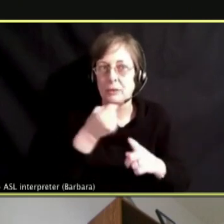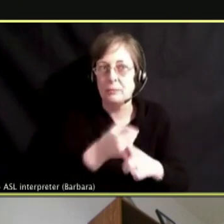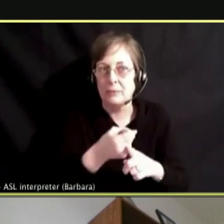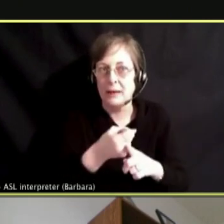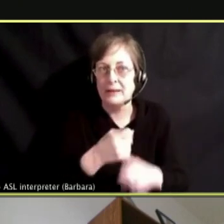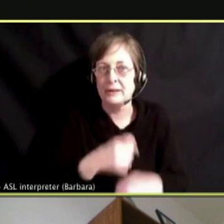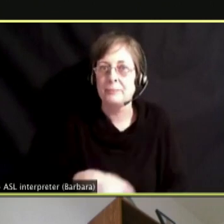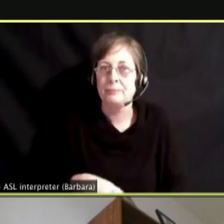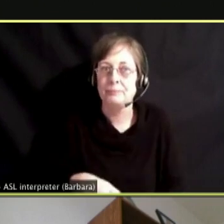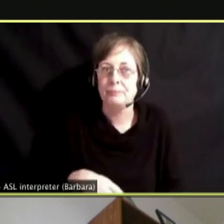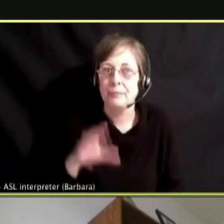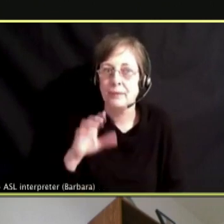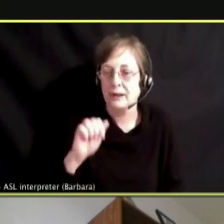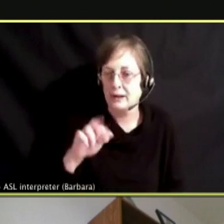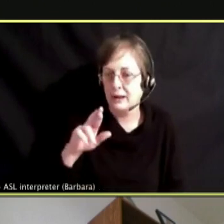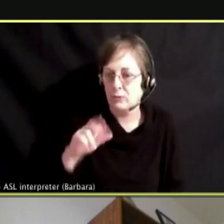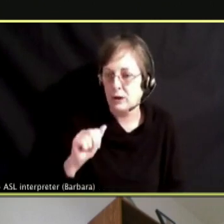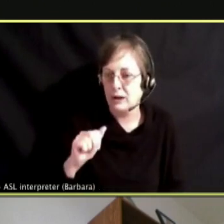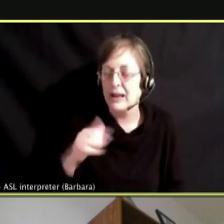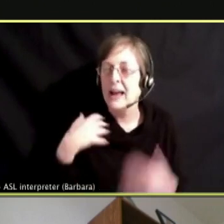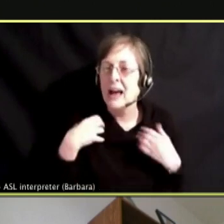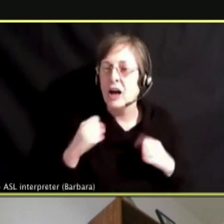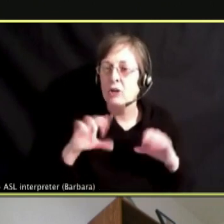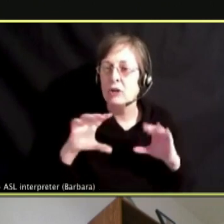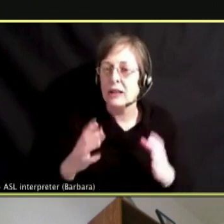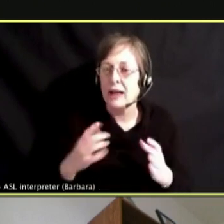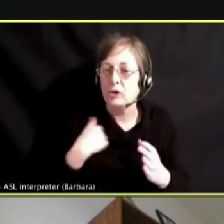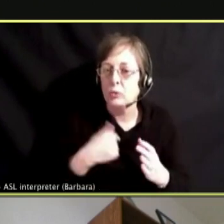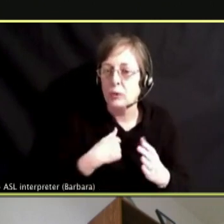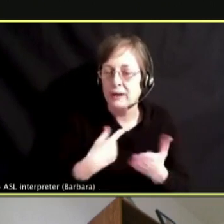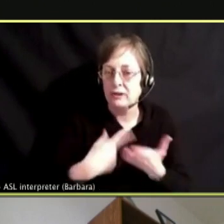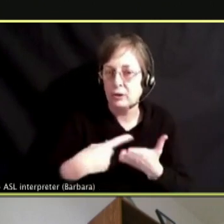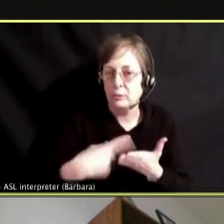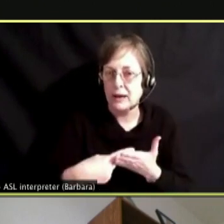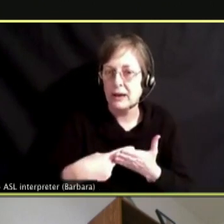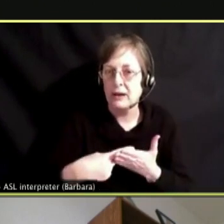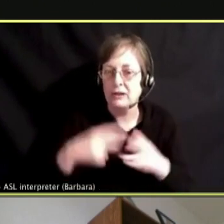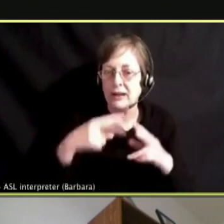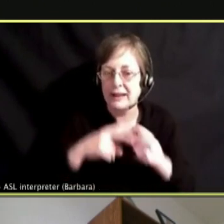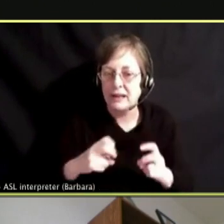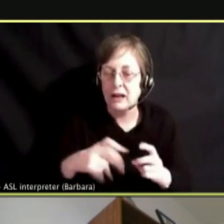WE TALK ABOUT ANALYZING THE INFLUENCES AROUND US. COMMUNITY, MEDIA AND THE LIKE.